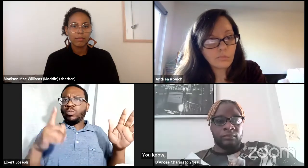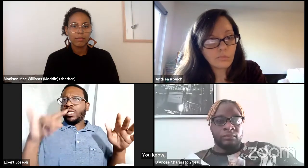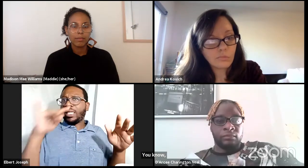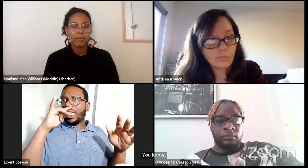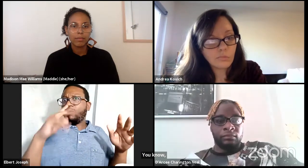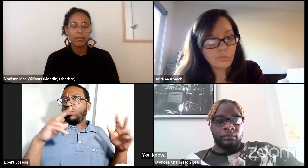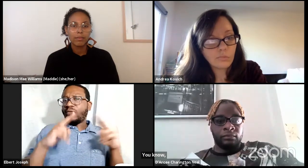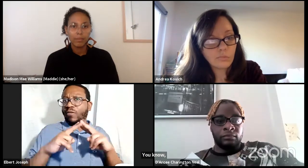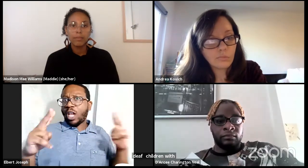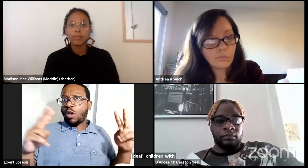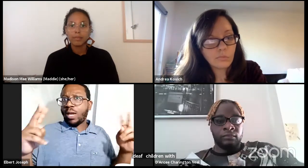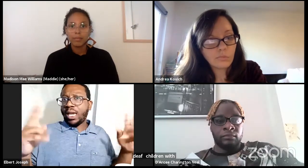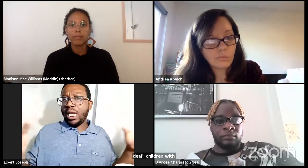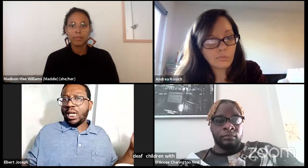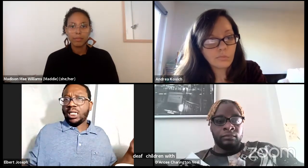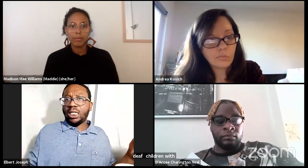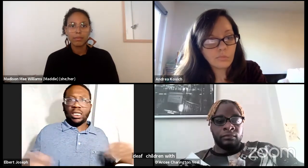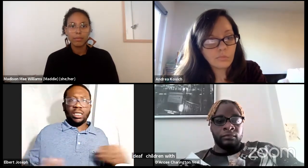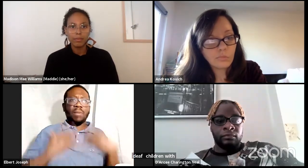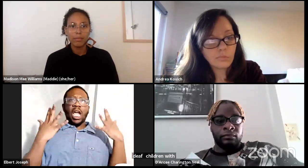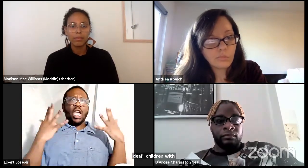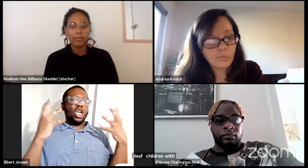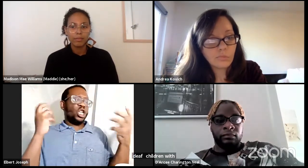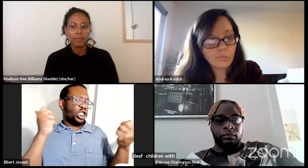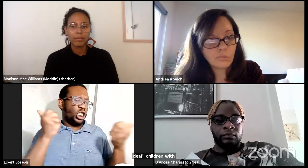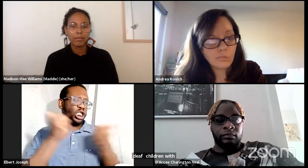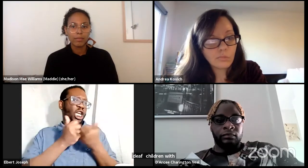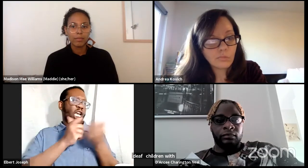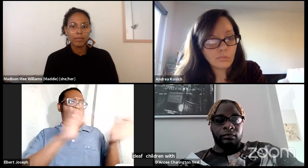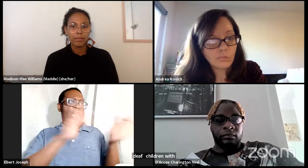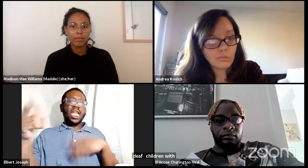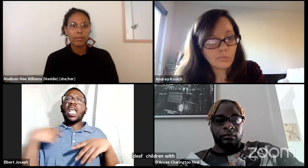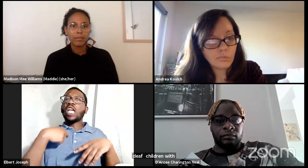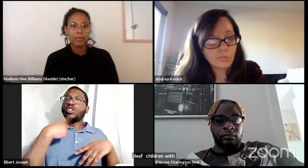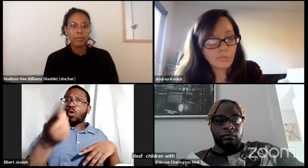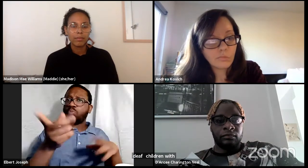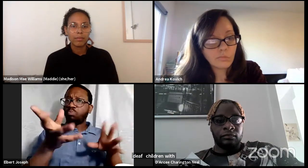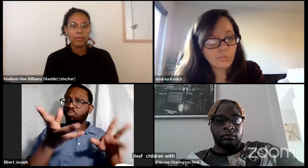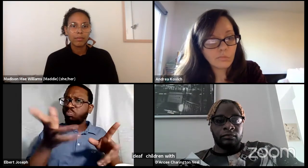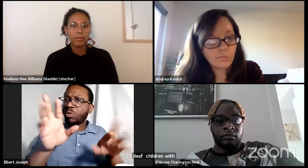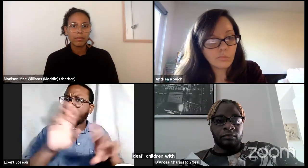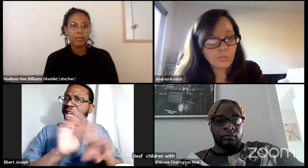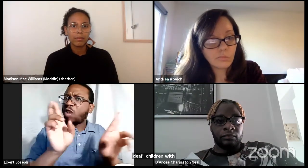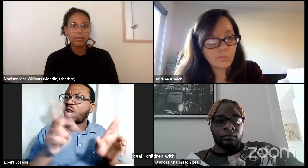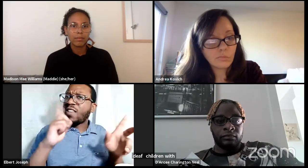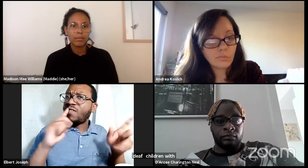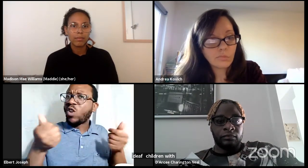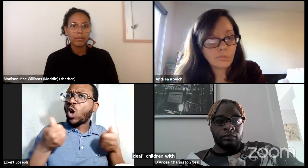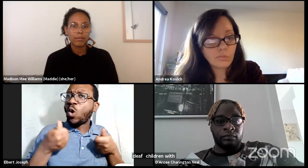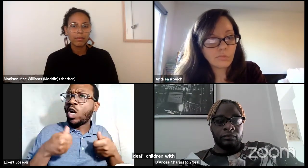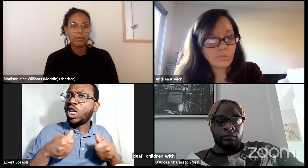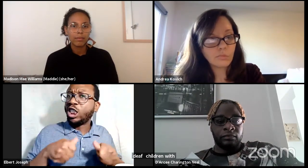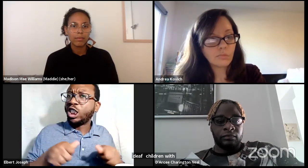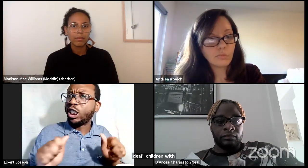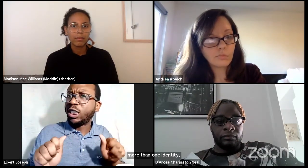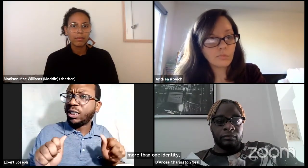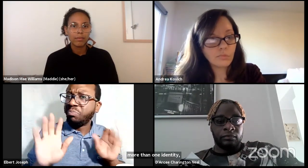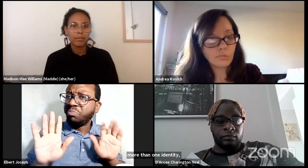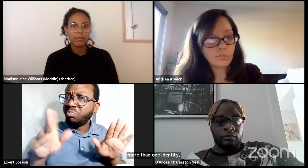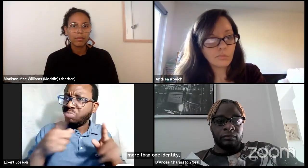to help them prepare for the audition. And the children were very inspired, very excited.